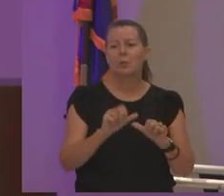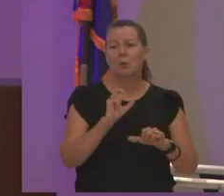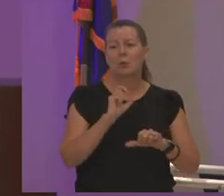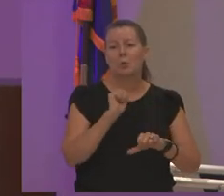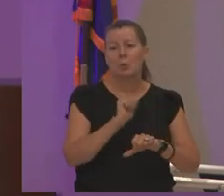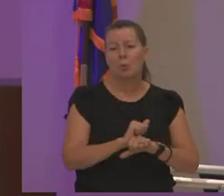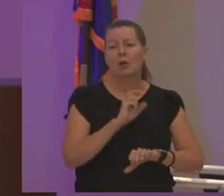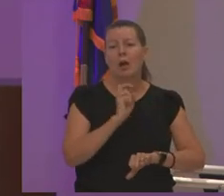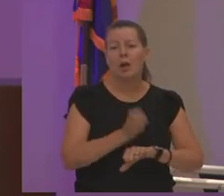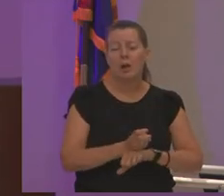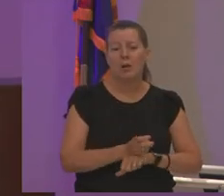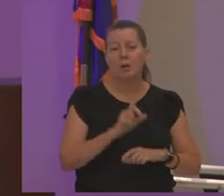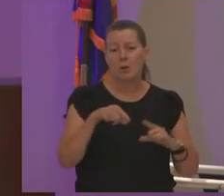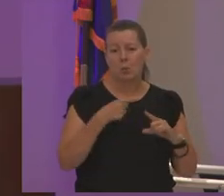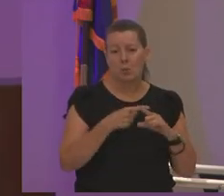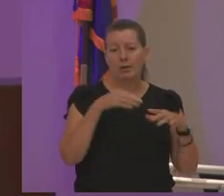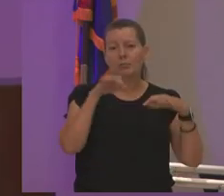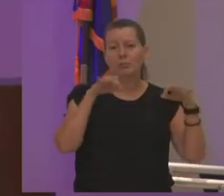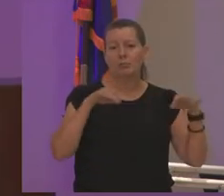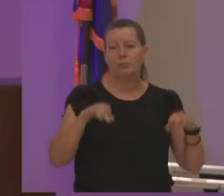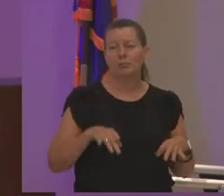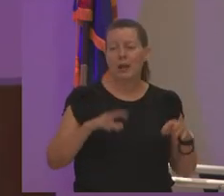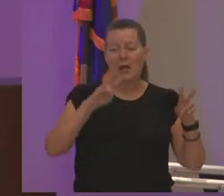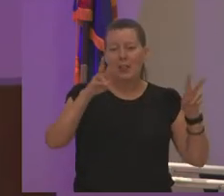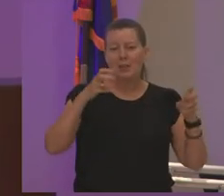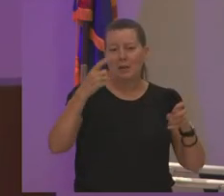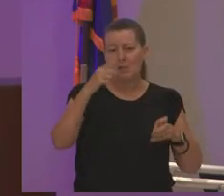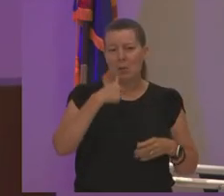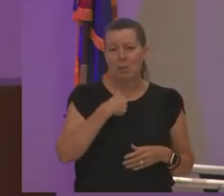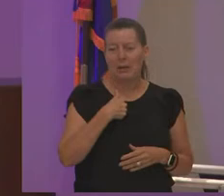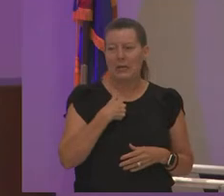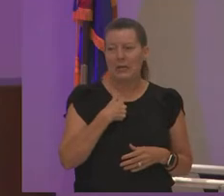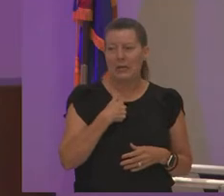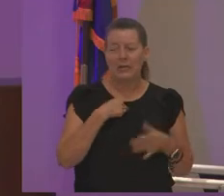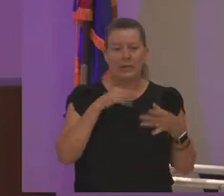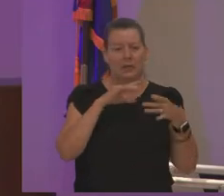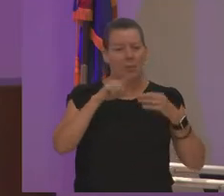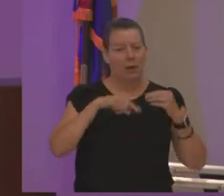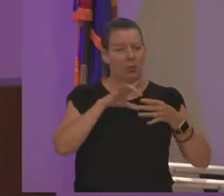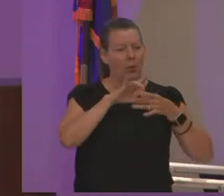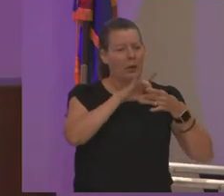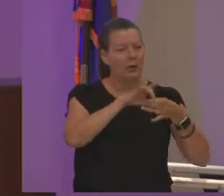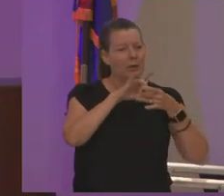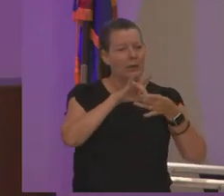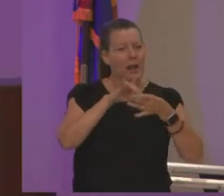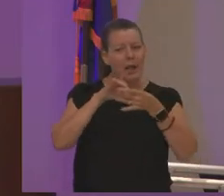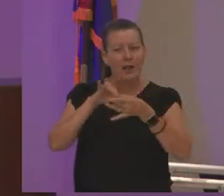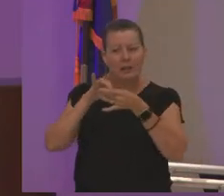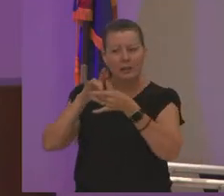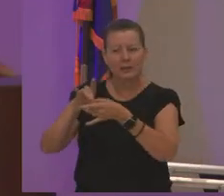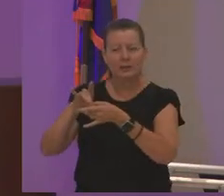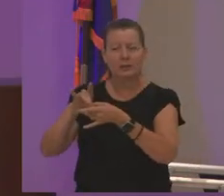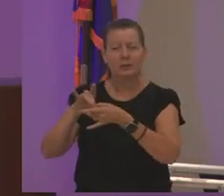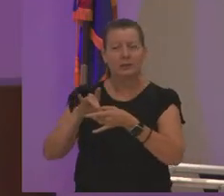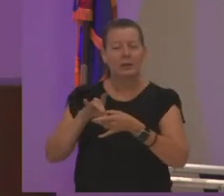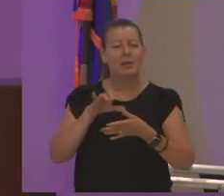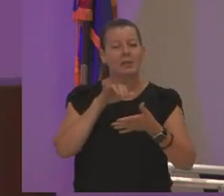and when i say that the theme for me is is being connected and connectedness that is something that